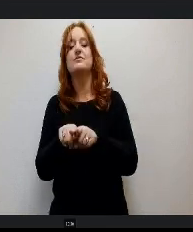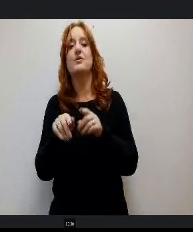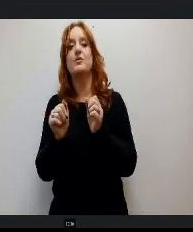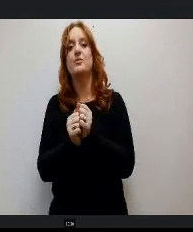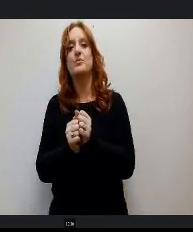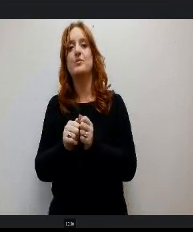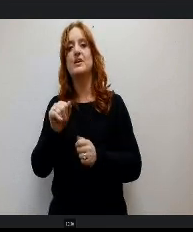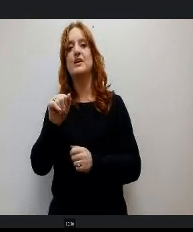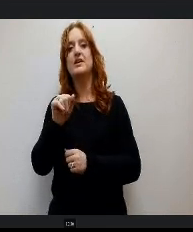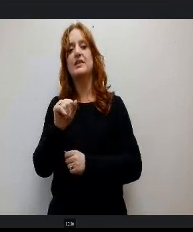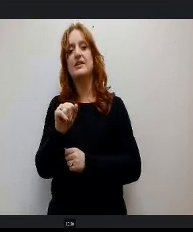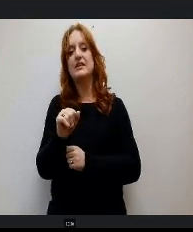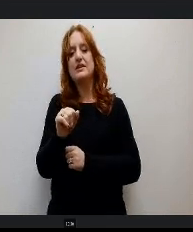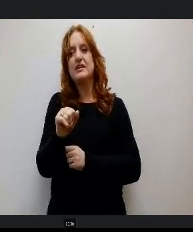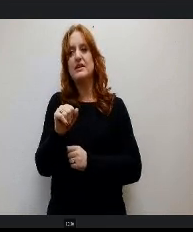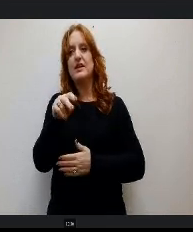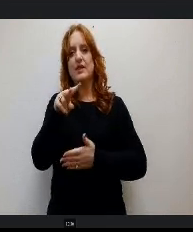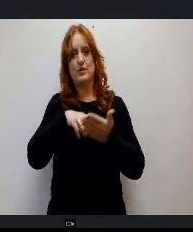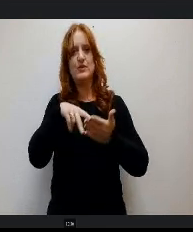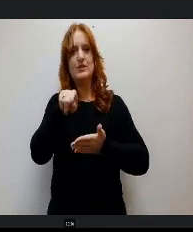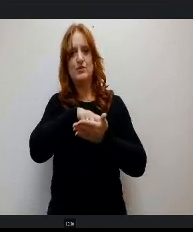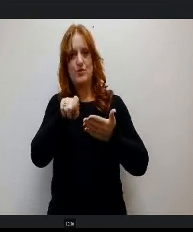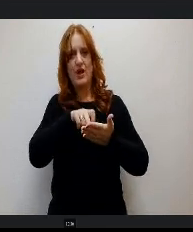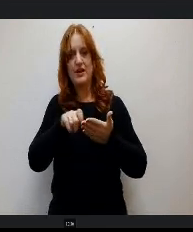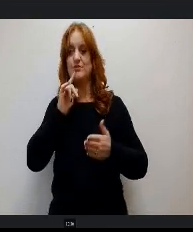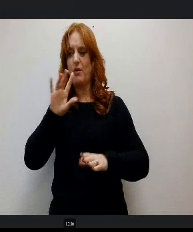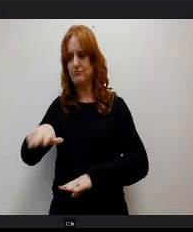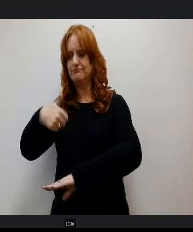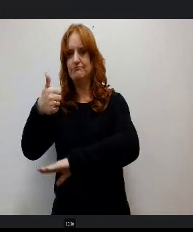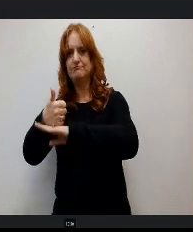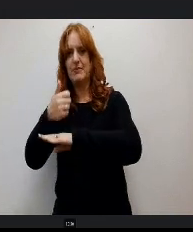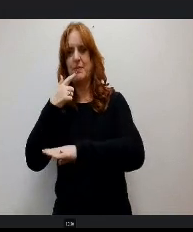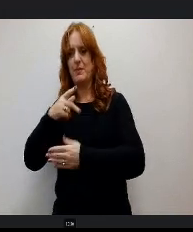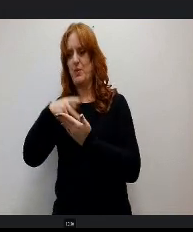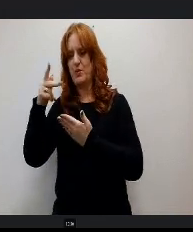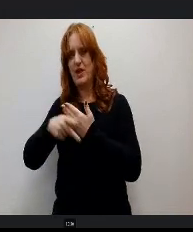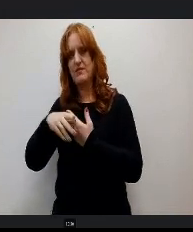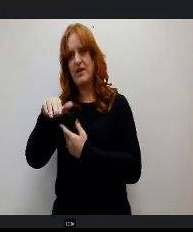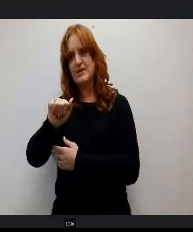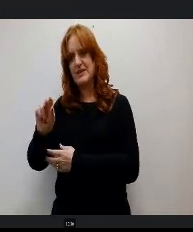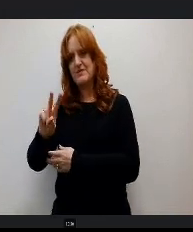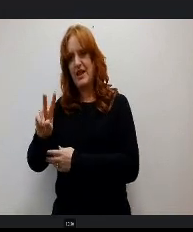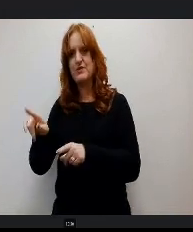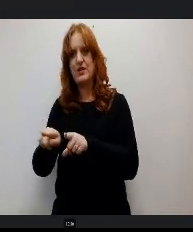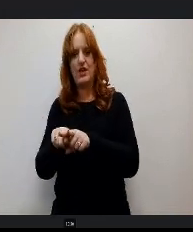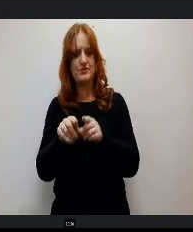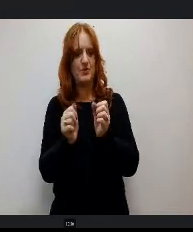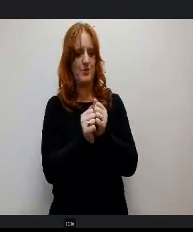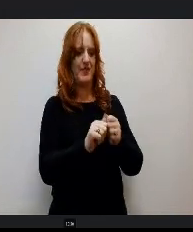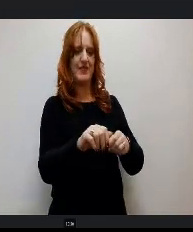been able to launch a program at Aspen Valley with the help of trainers Jody Champagne and Kim Fitzpatrick